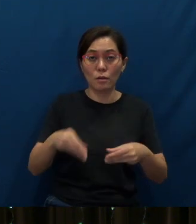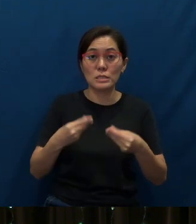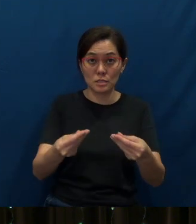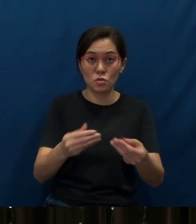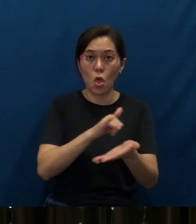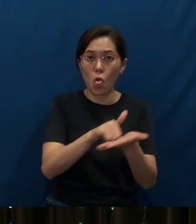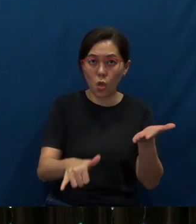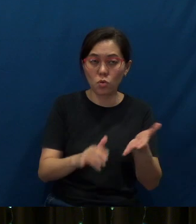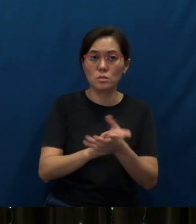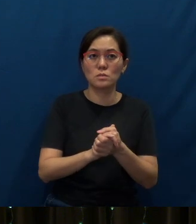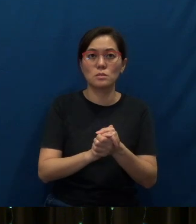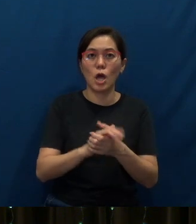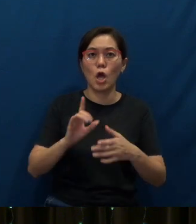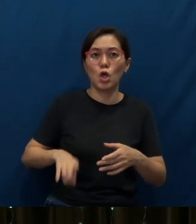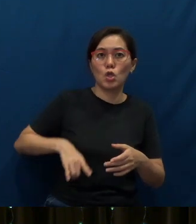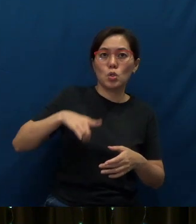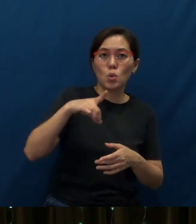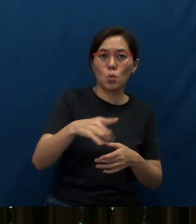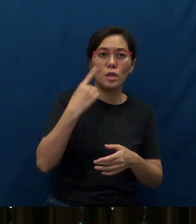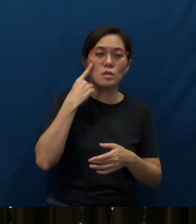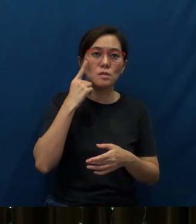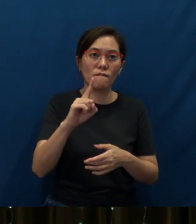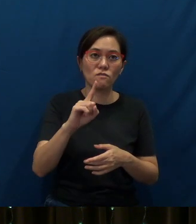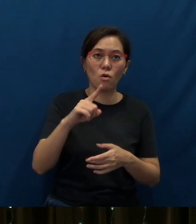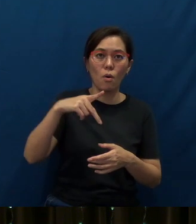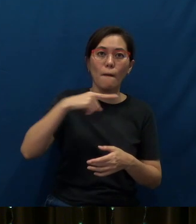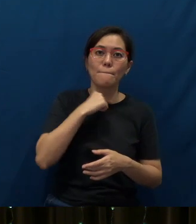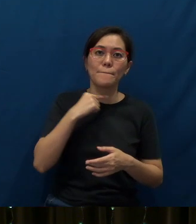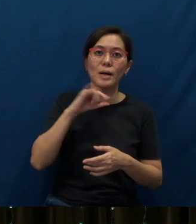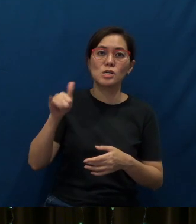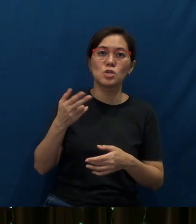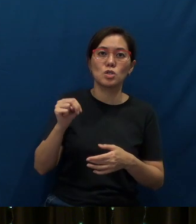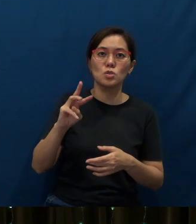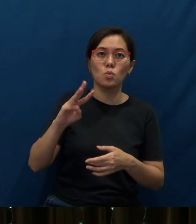Those are (for) donations for Pastor John Willis Mission Endowment Fund.